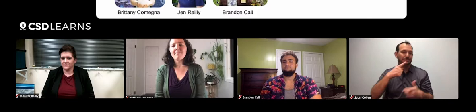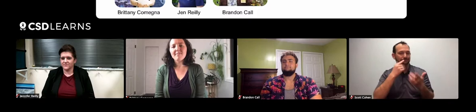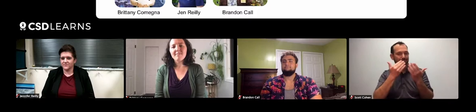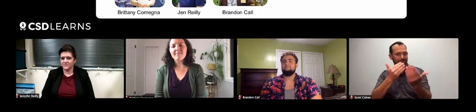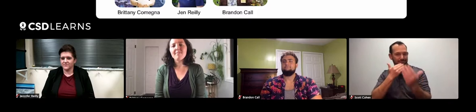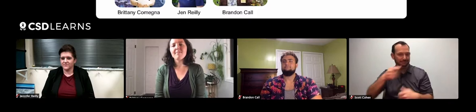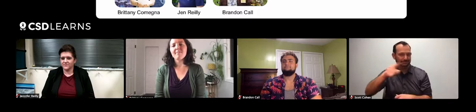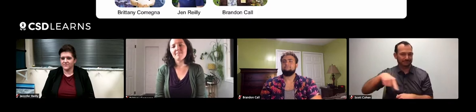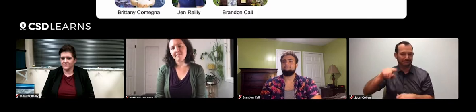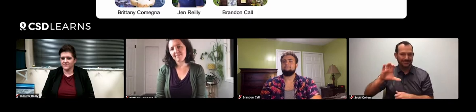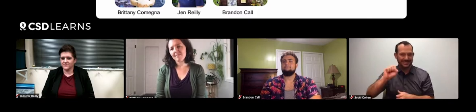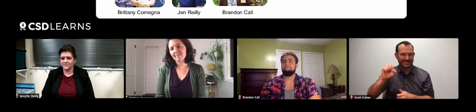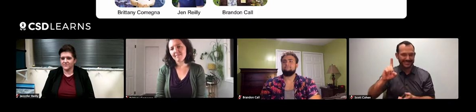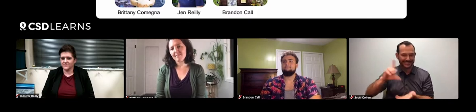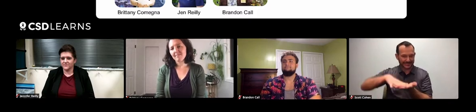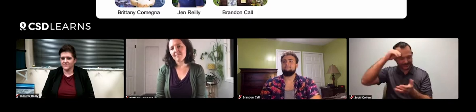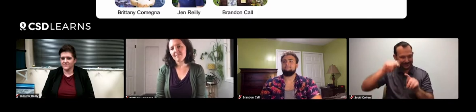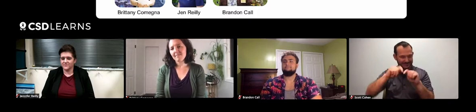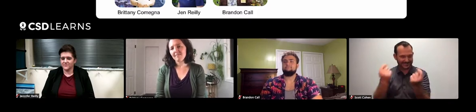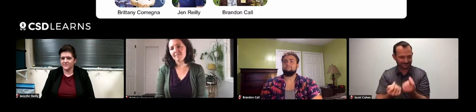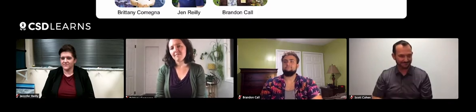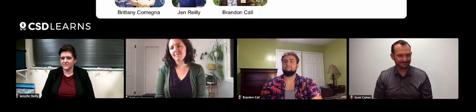I'd like to extend our gratitude to the CSD Learns team.